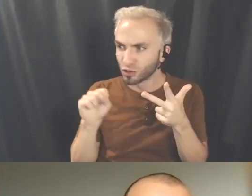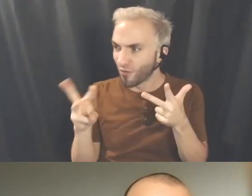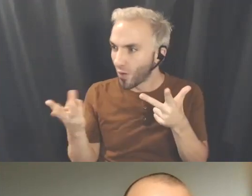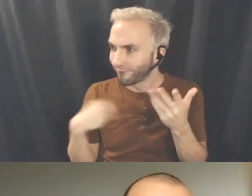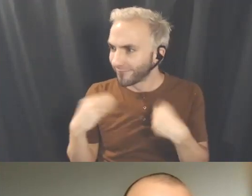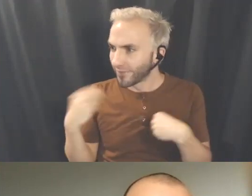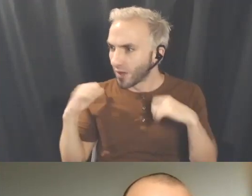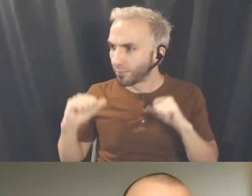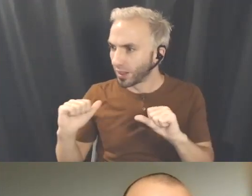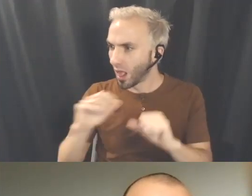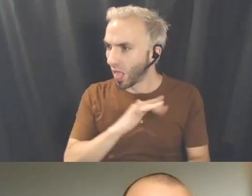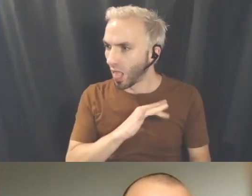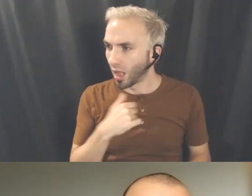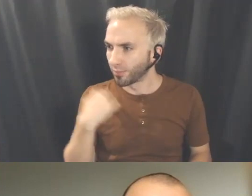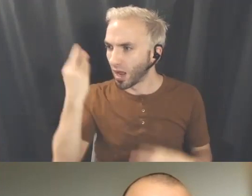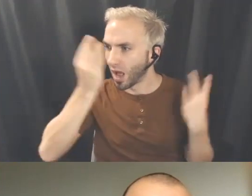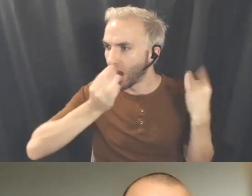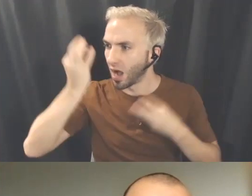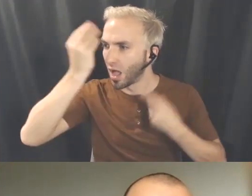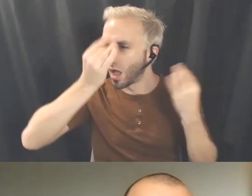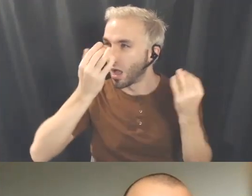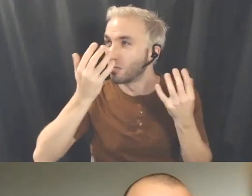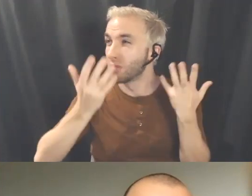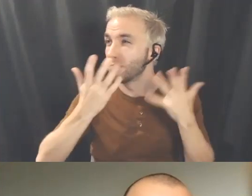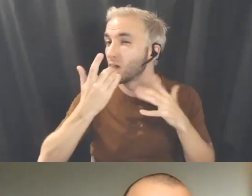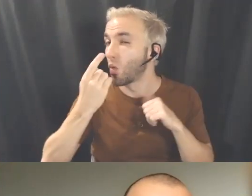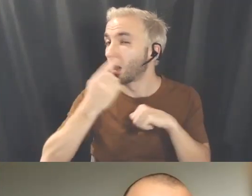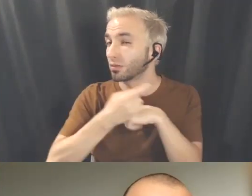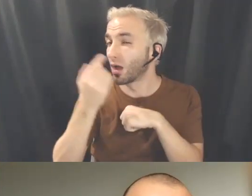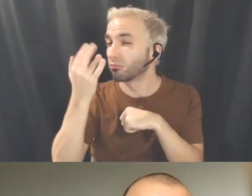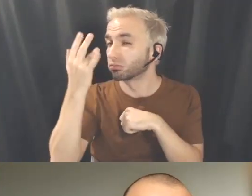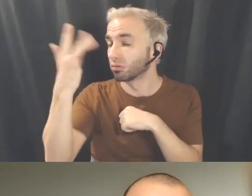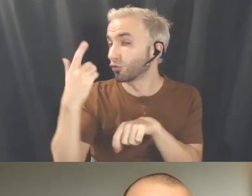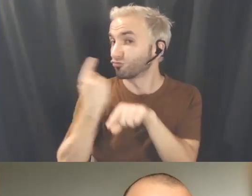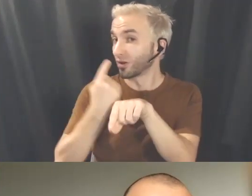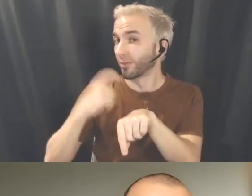And then I was like, Dad maybe we can at some point, when the right time comes, I want to